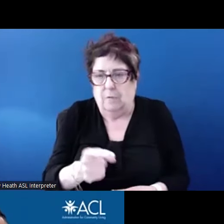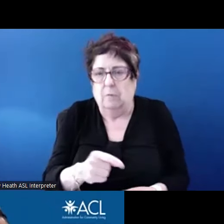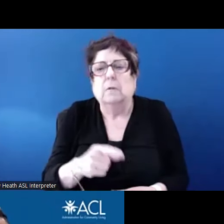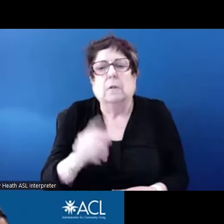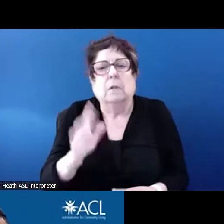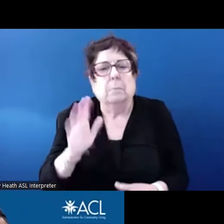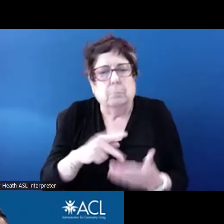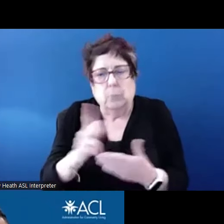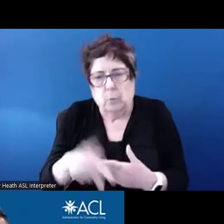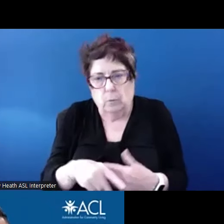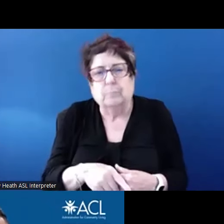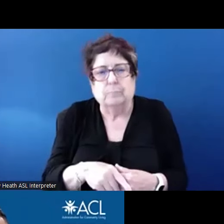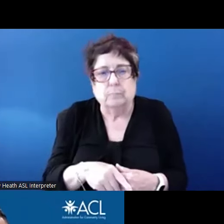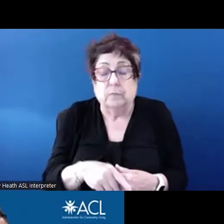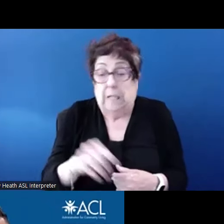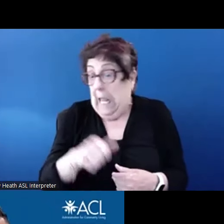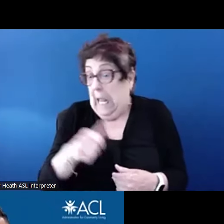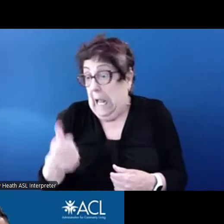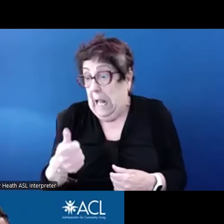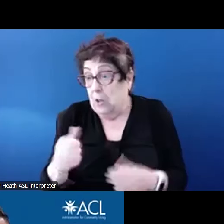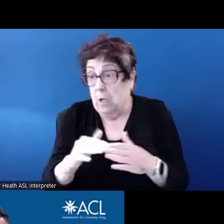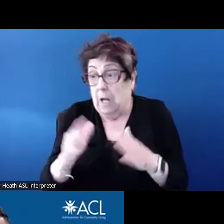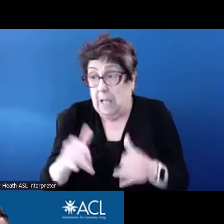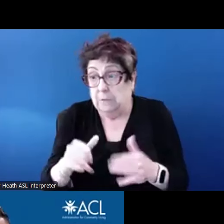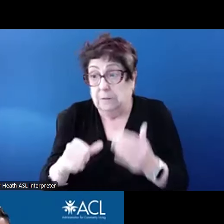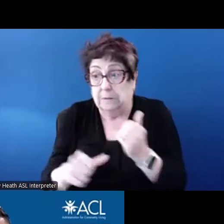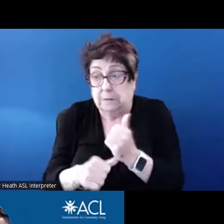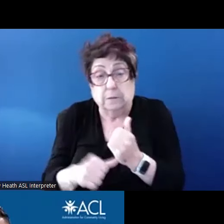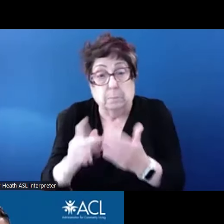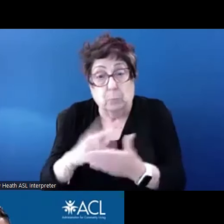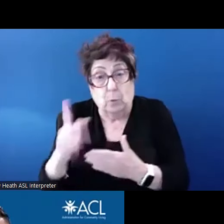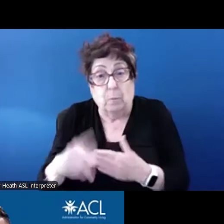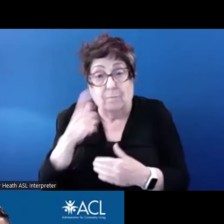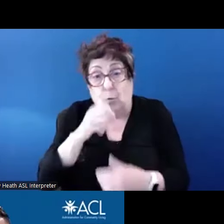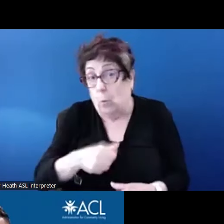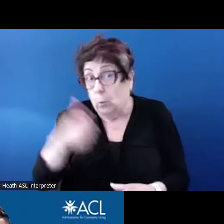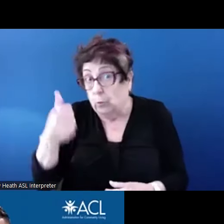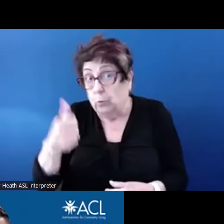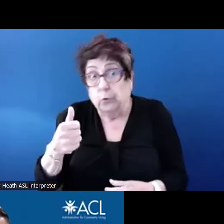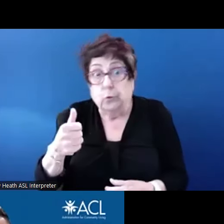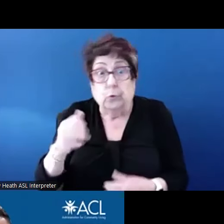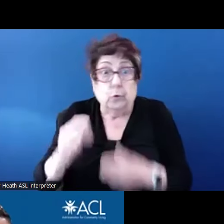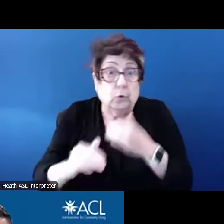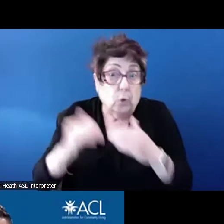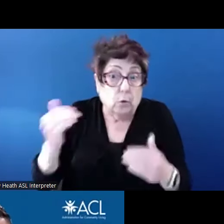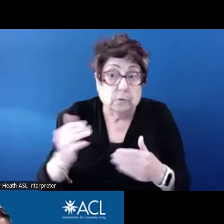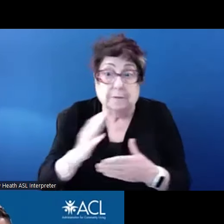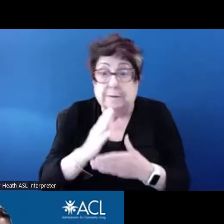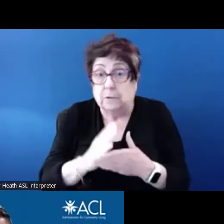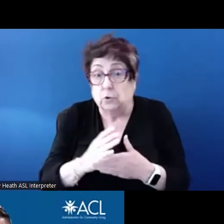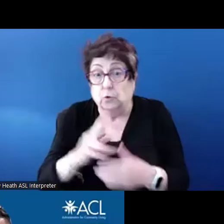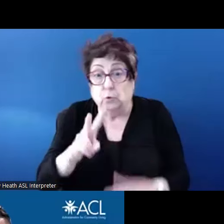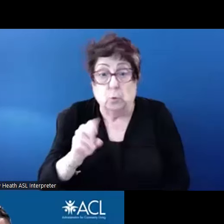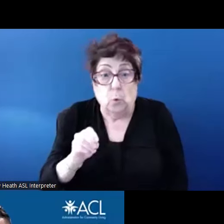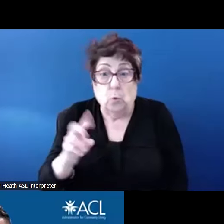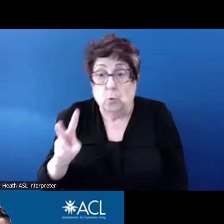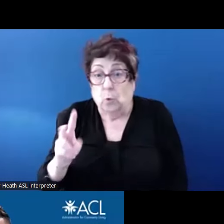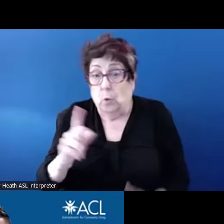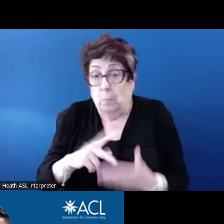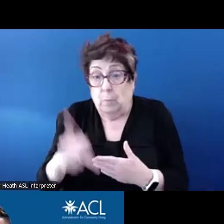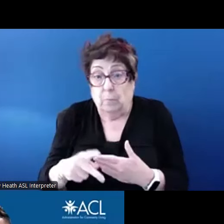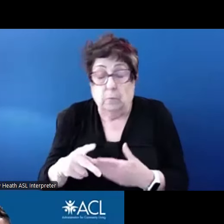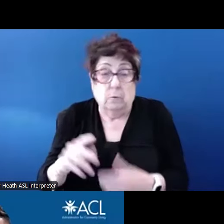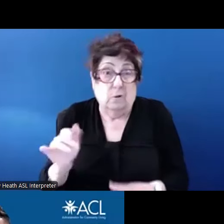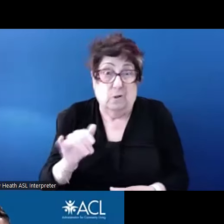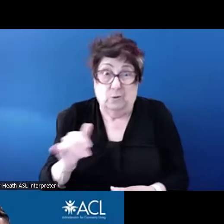other programs specifically for older adults, and the vast majority of people who receive voucher